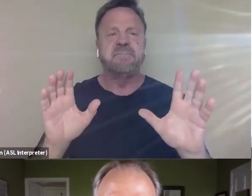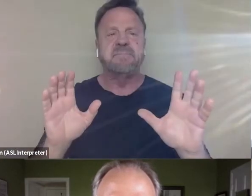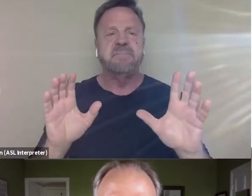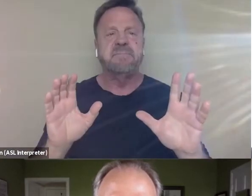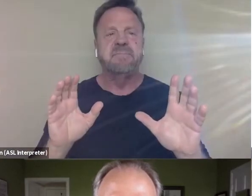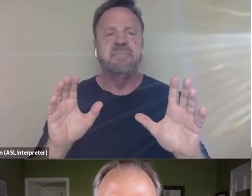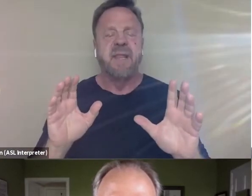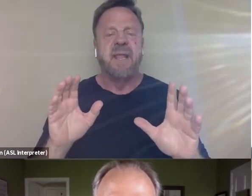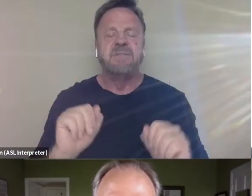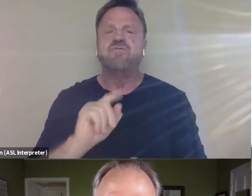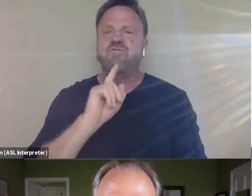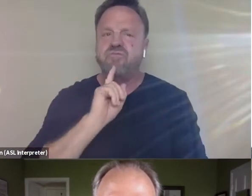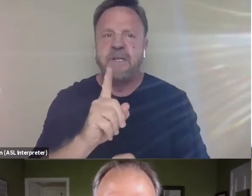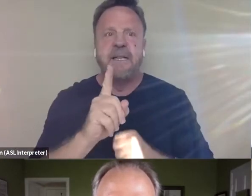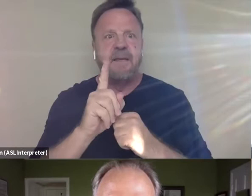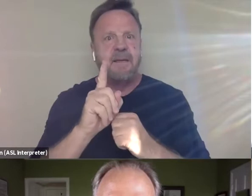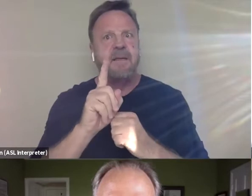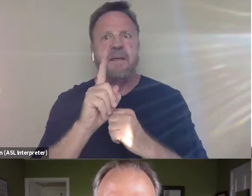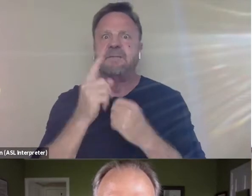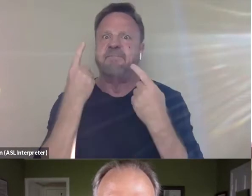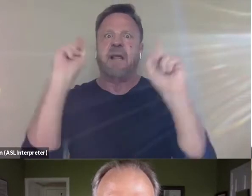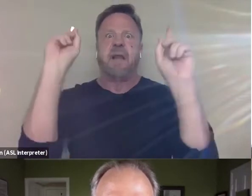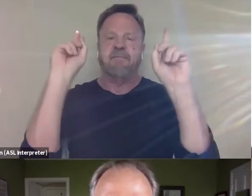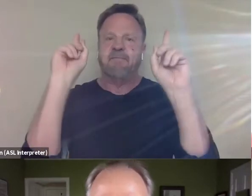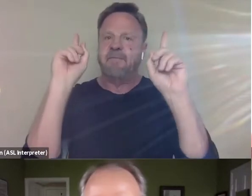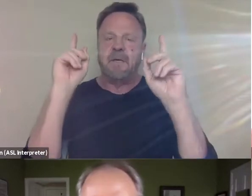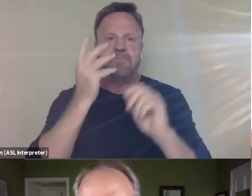it's really affecting. It really is. And so